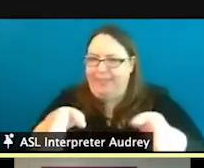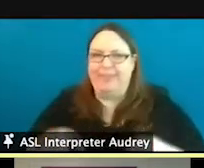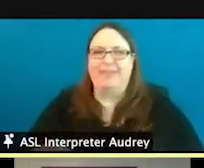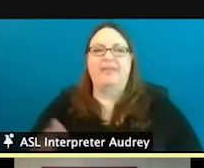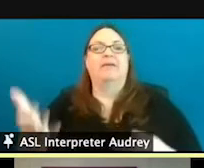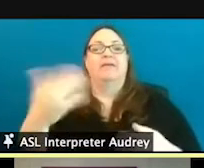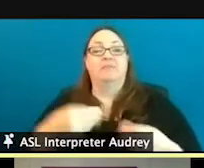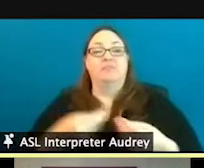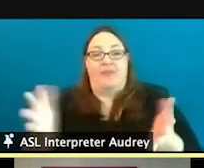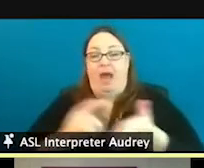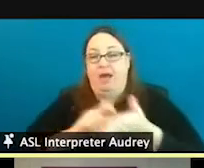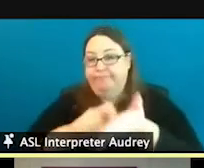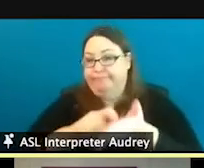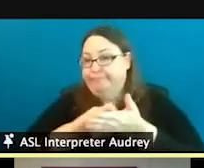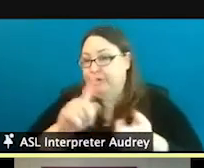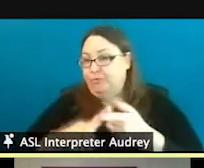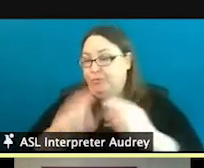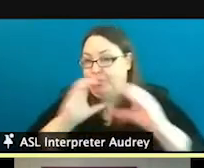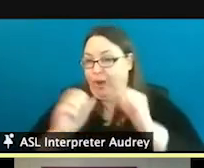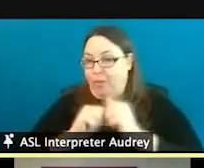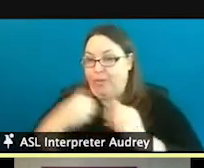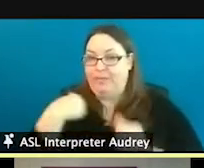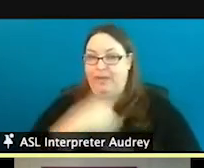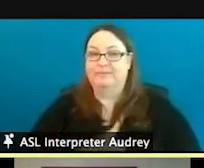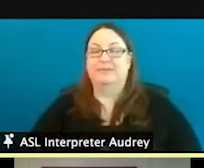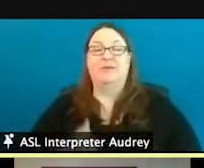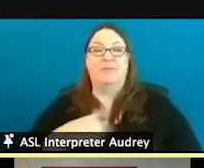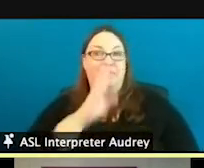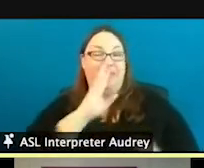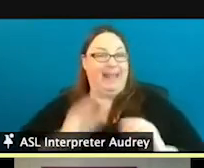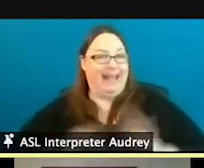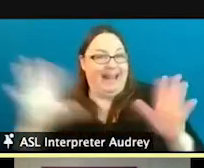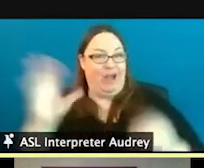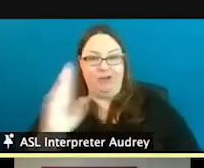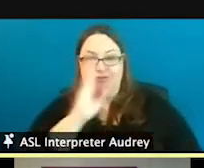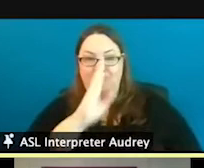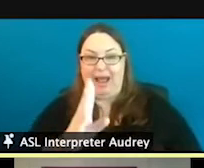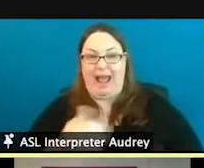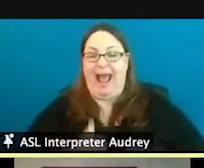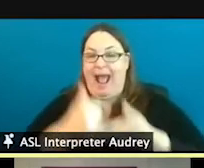paper for communicating with us, speak clearly and directly, help with lifting or reaching